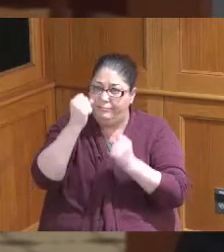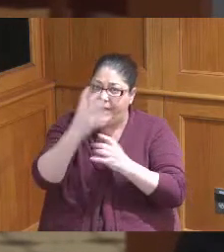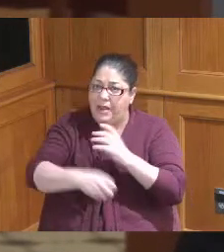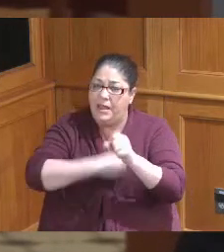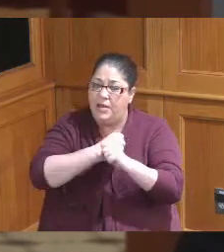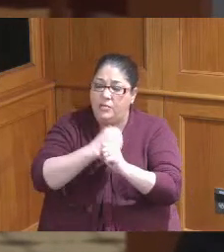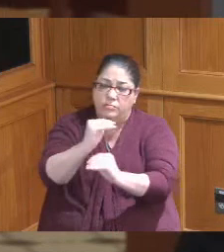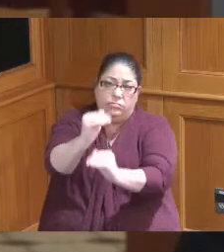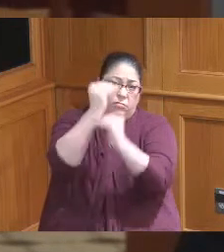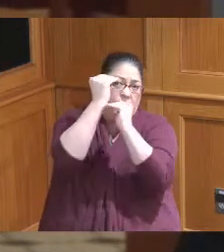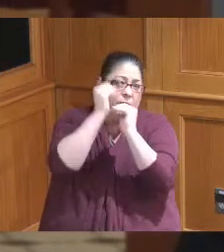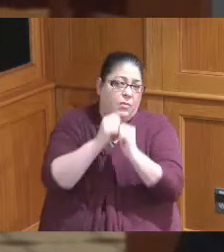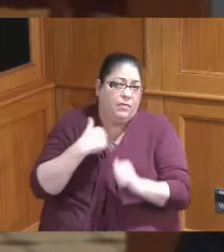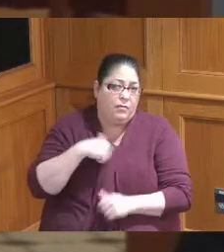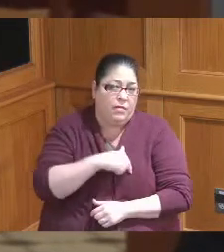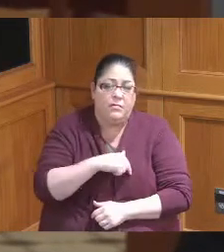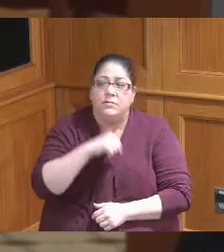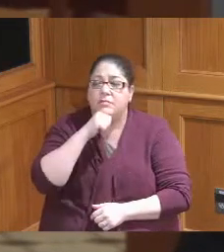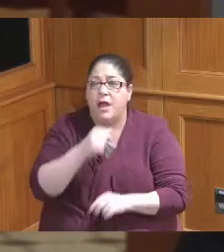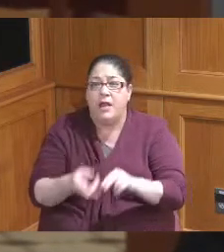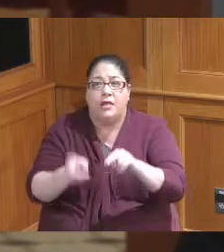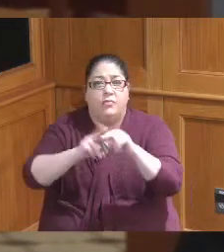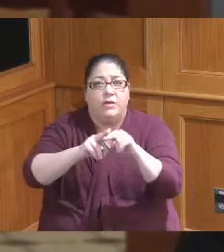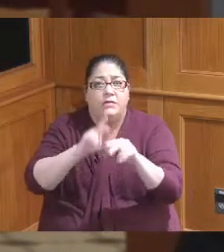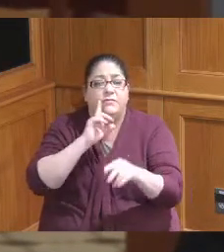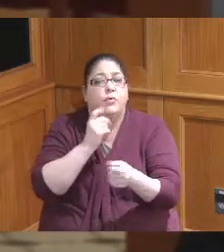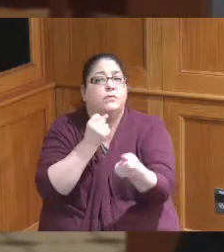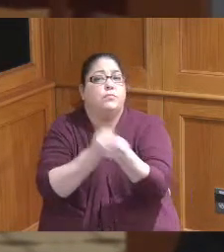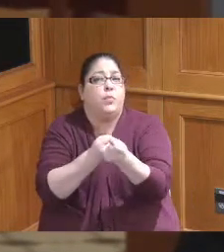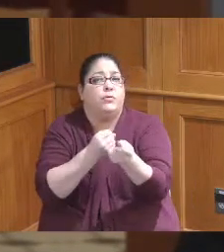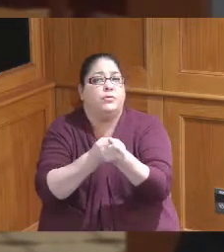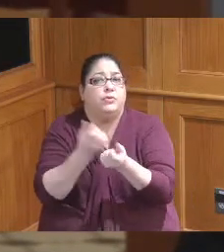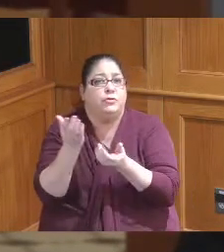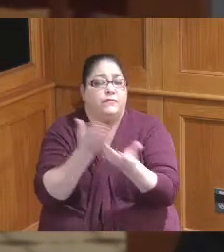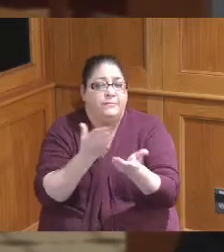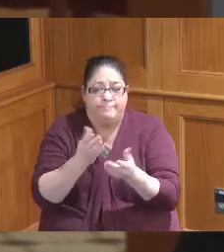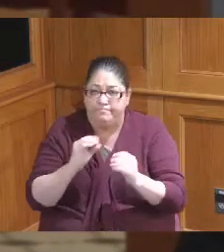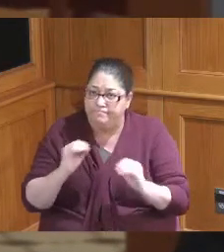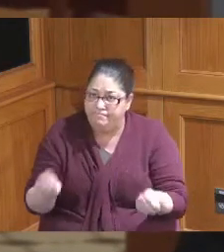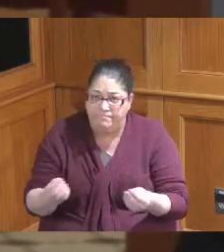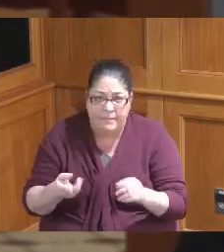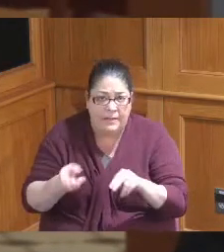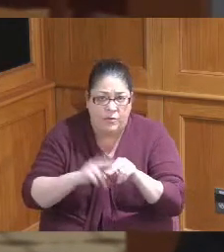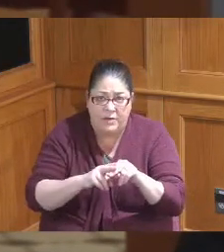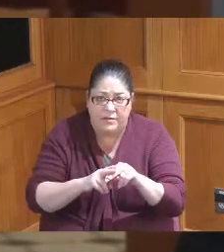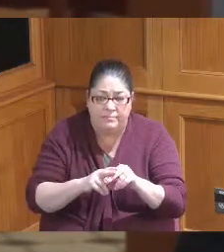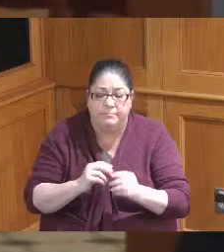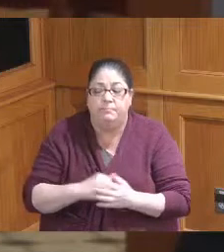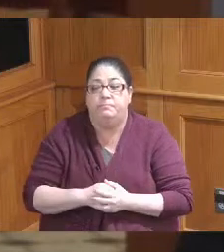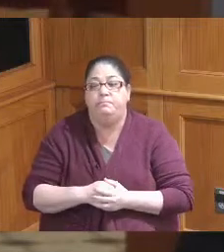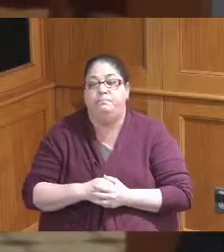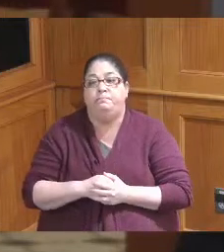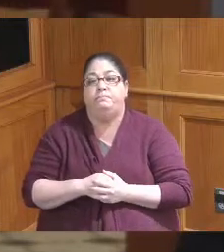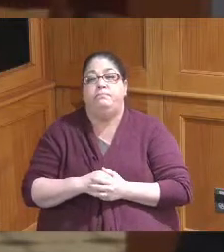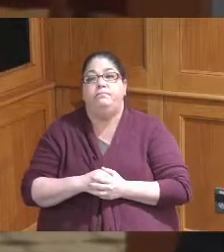COC funding is increases in support of services not once we have a program at shelter house